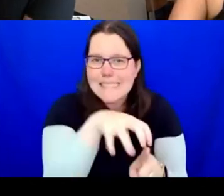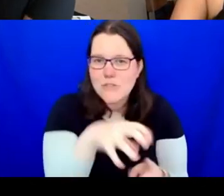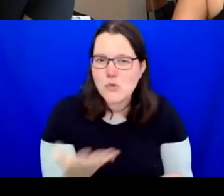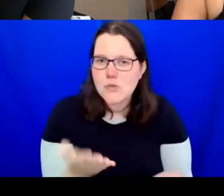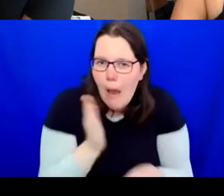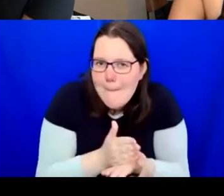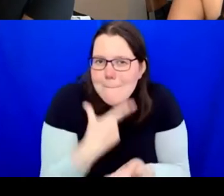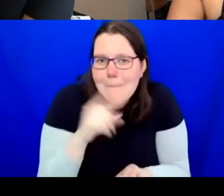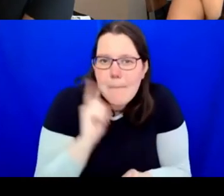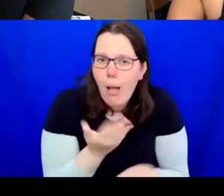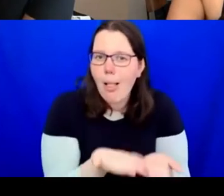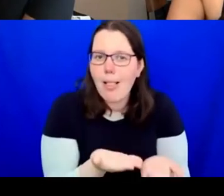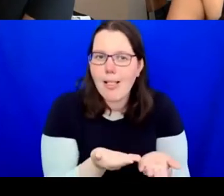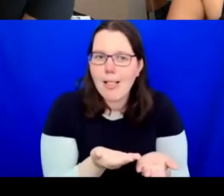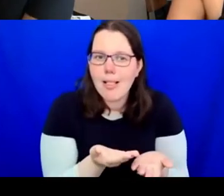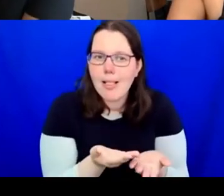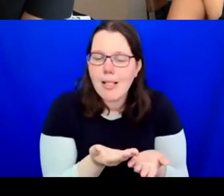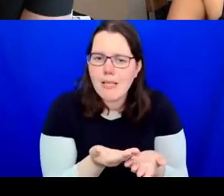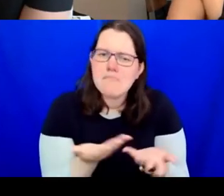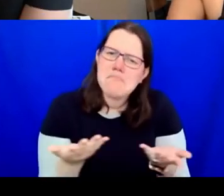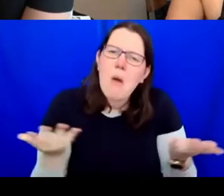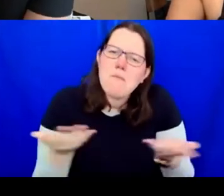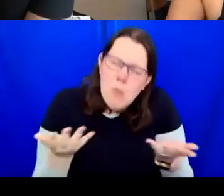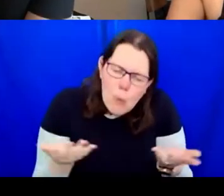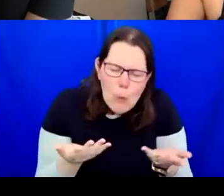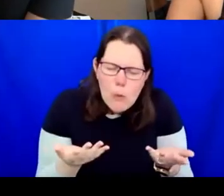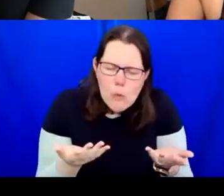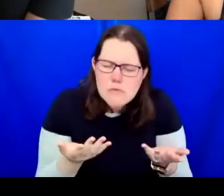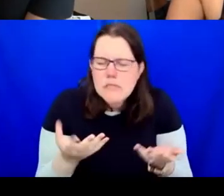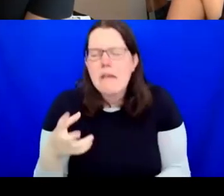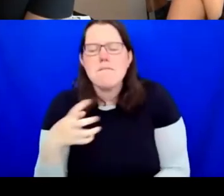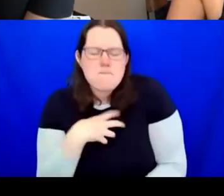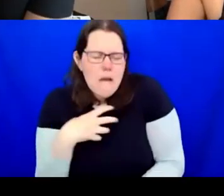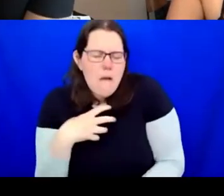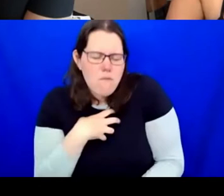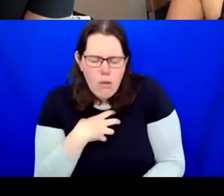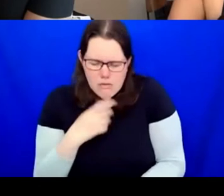And I guess yes, they have a right to be fearful of resisting change because many